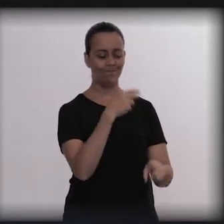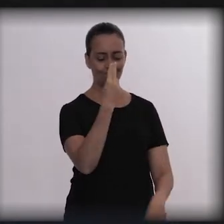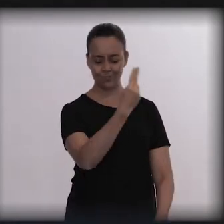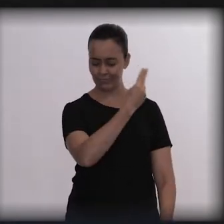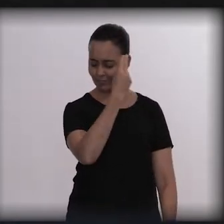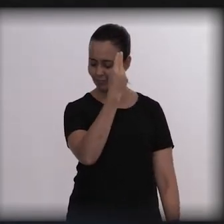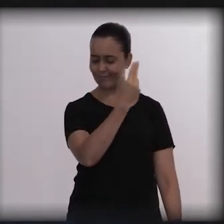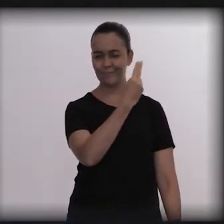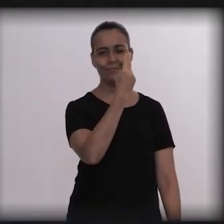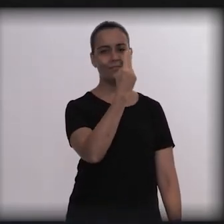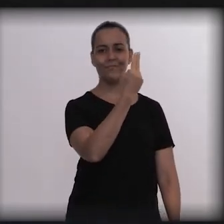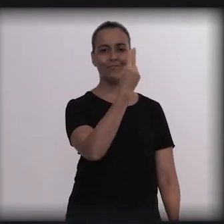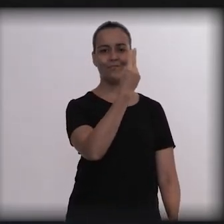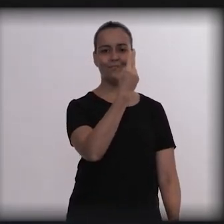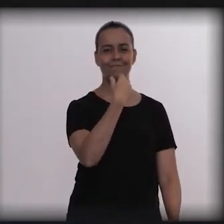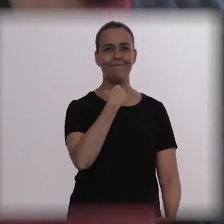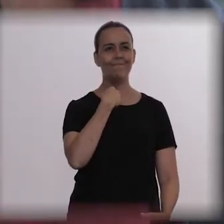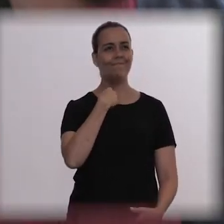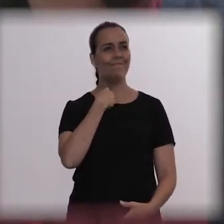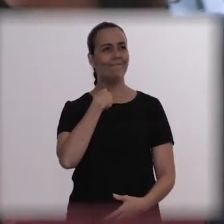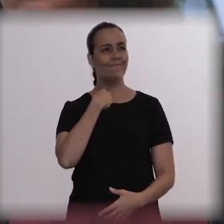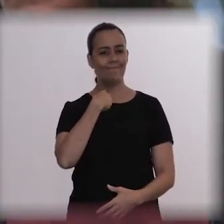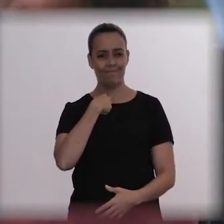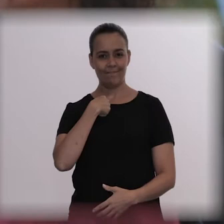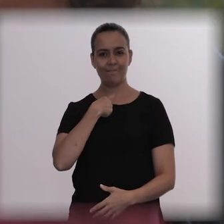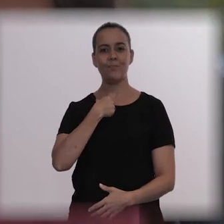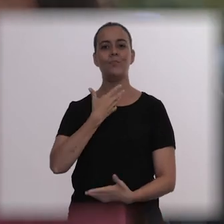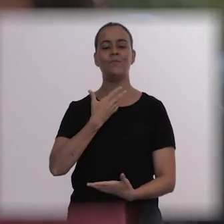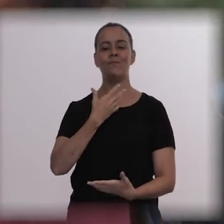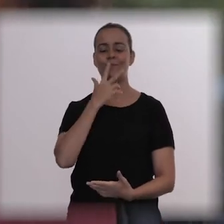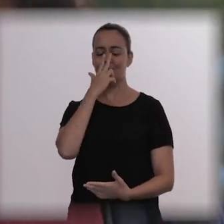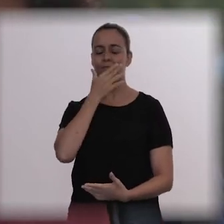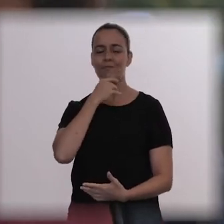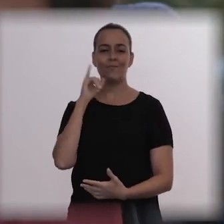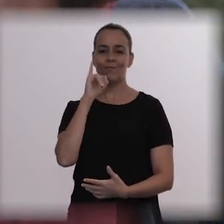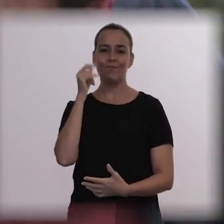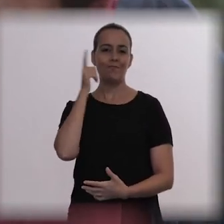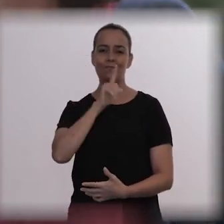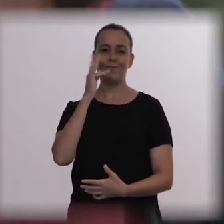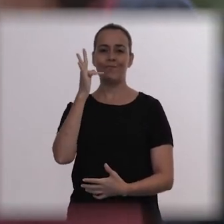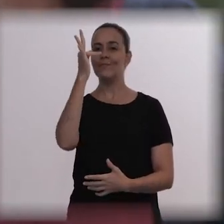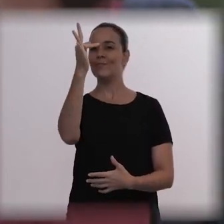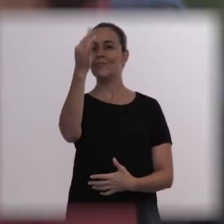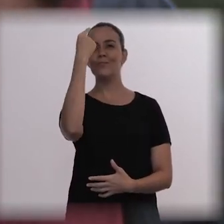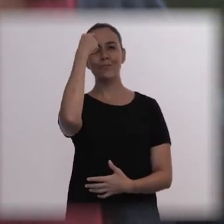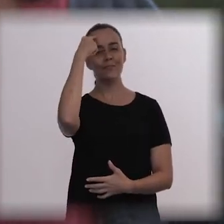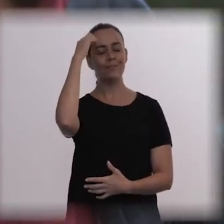becoming an adult, having a happy adult life. I think he felt that. And I know, well, I have